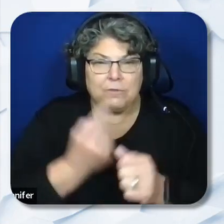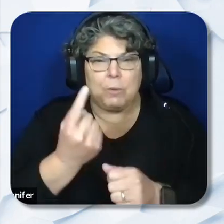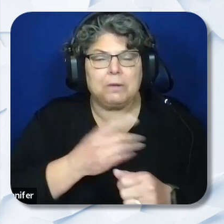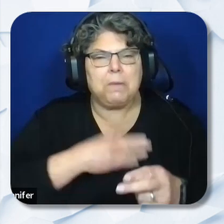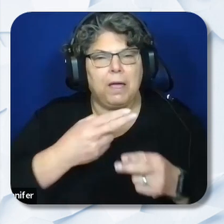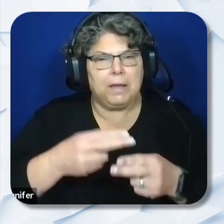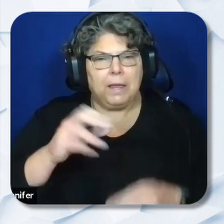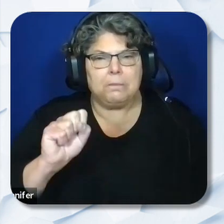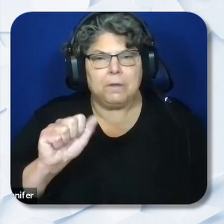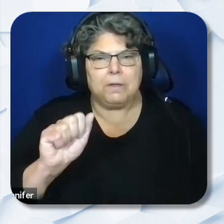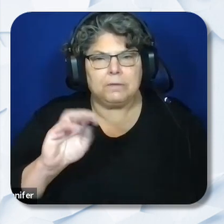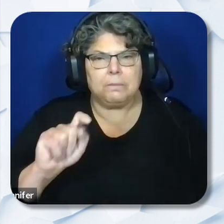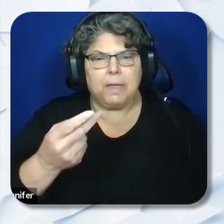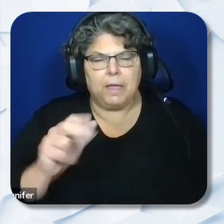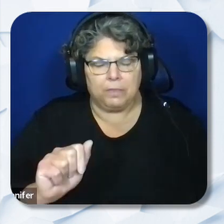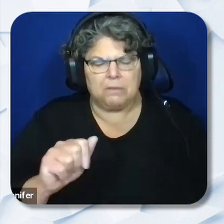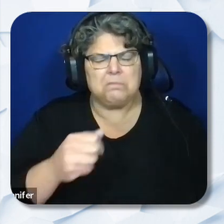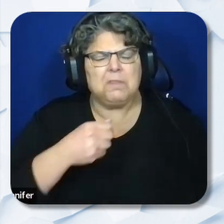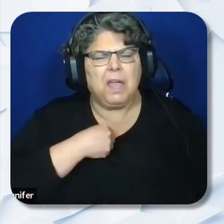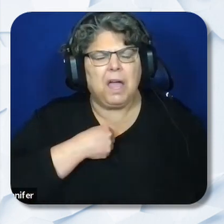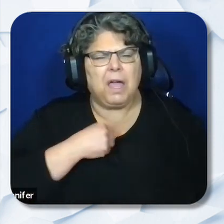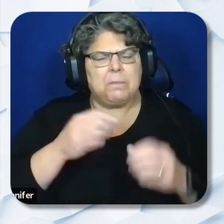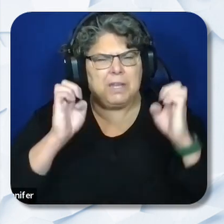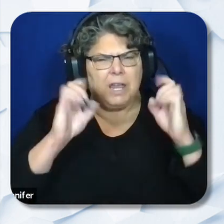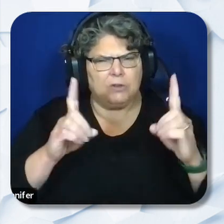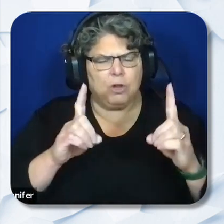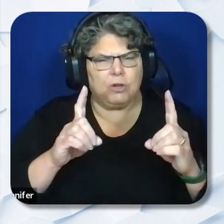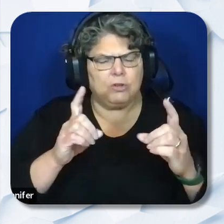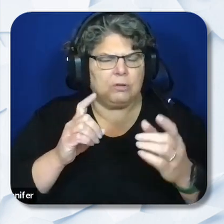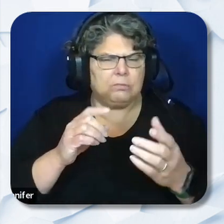Samantha Roan. I am an Education Programs Assistant for the Special Education Division